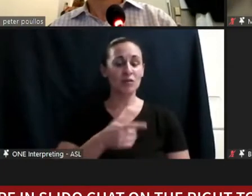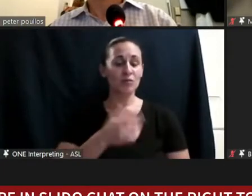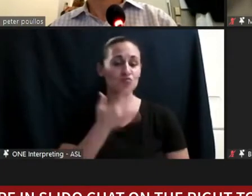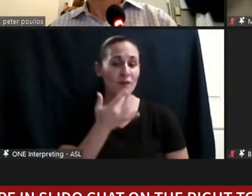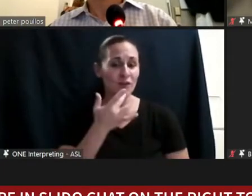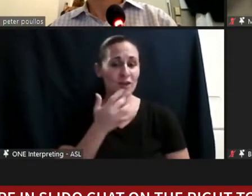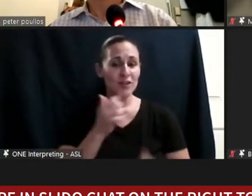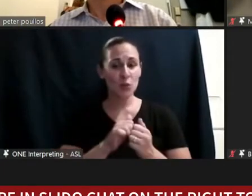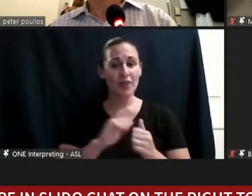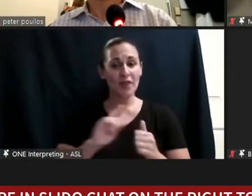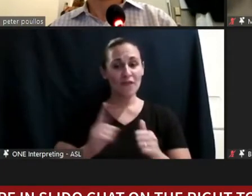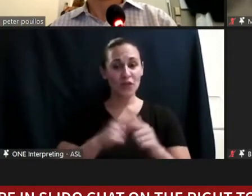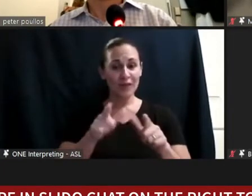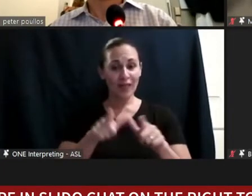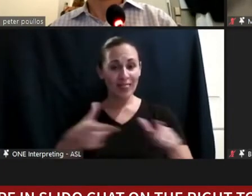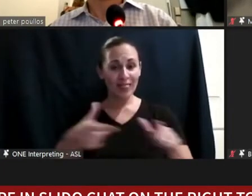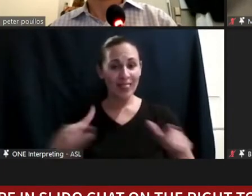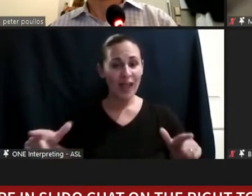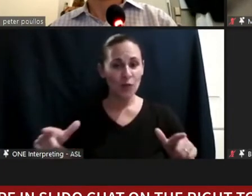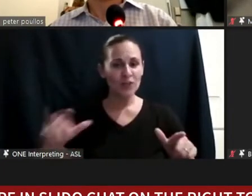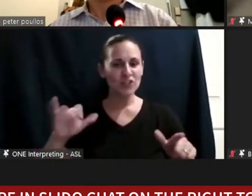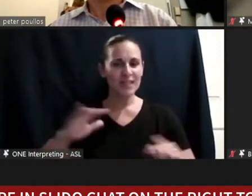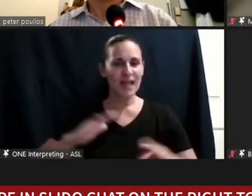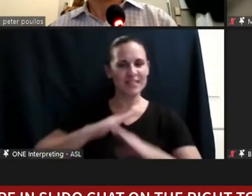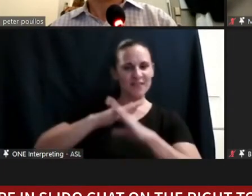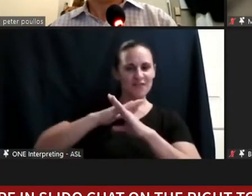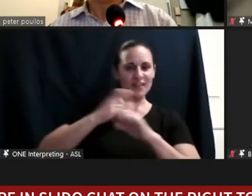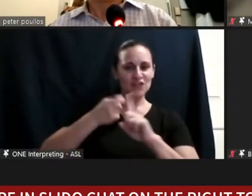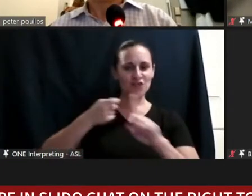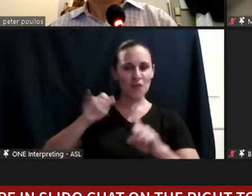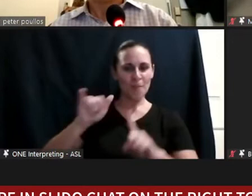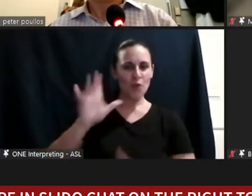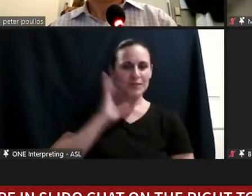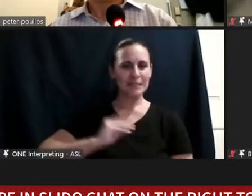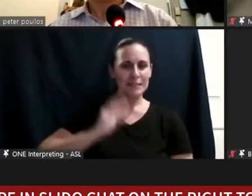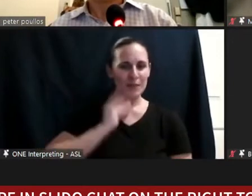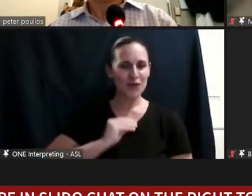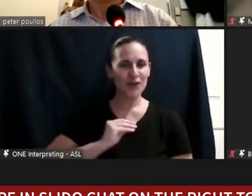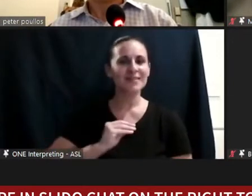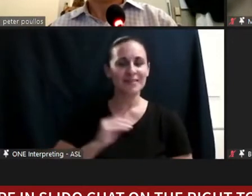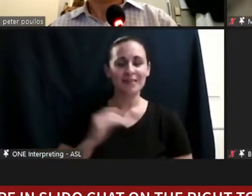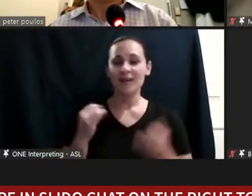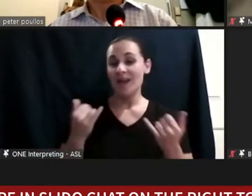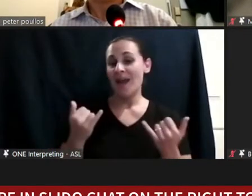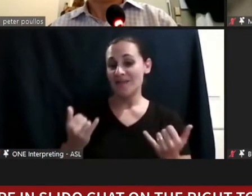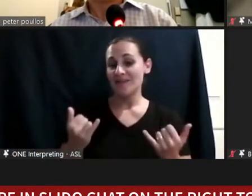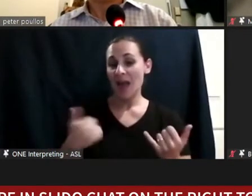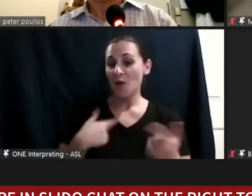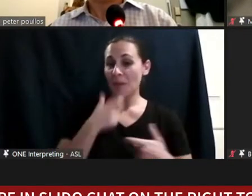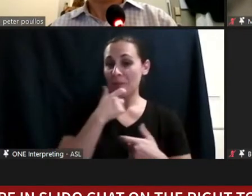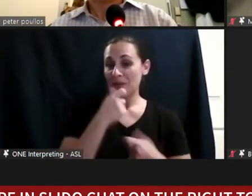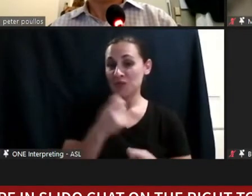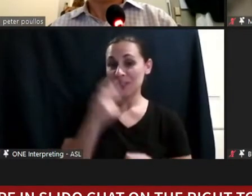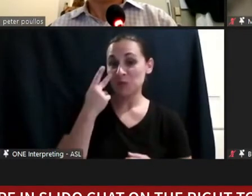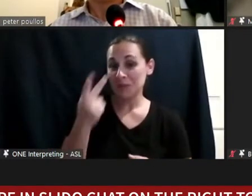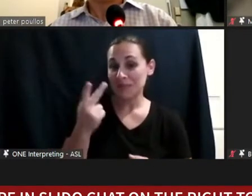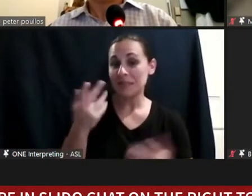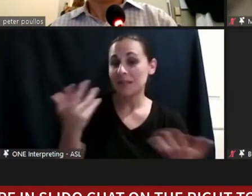a defense towards those early experiences. Now it's interesting to me to see that social media